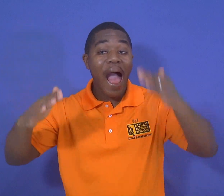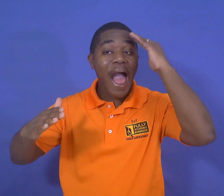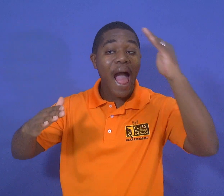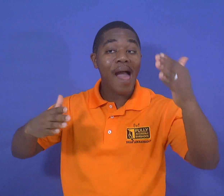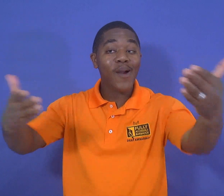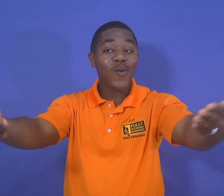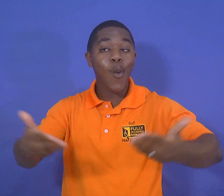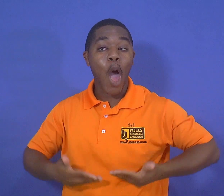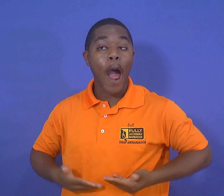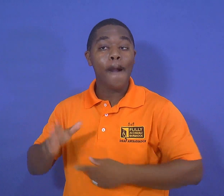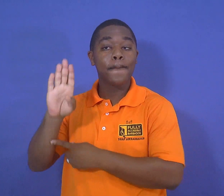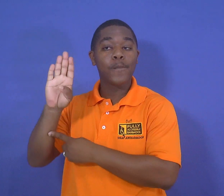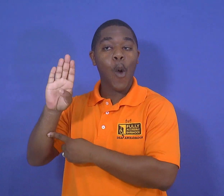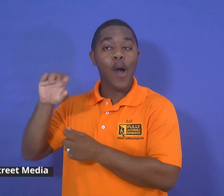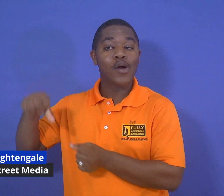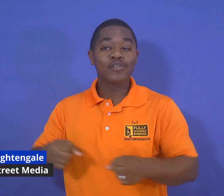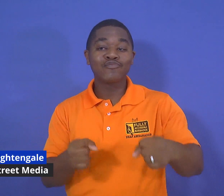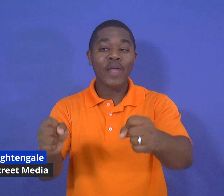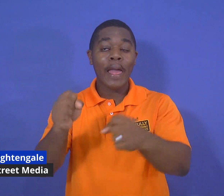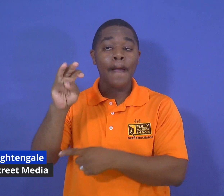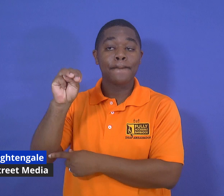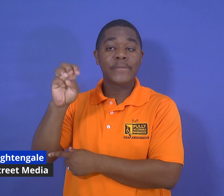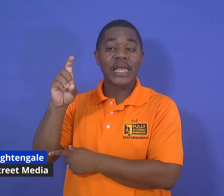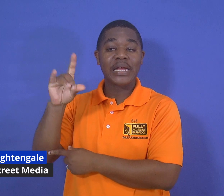Hello welcome to Broad Street Media